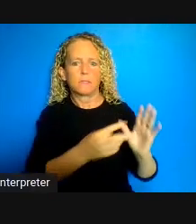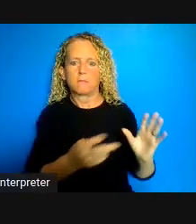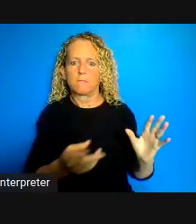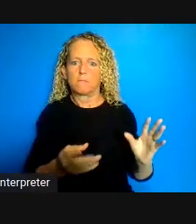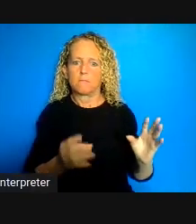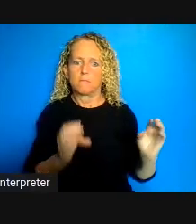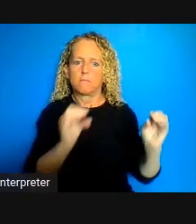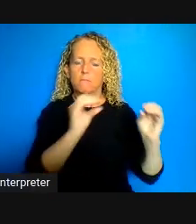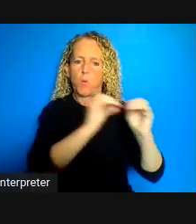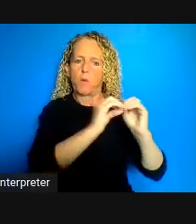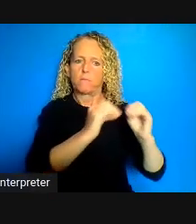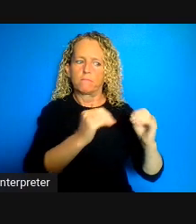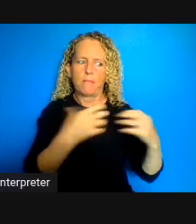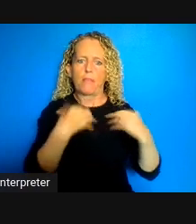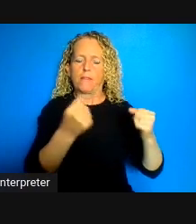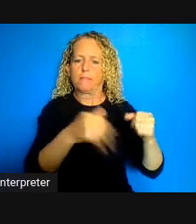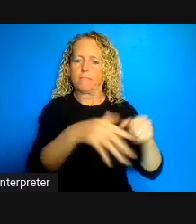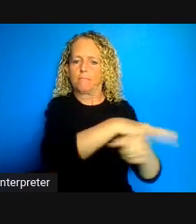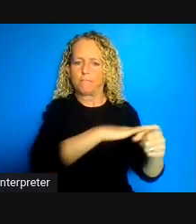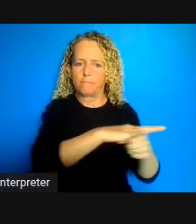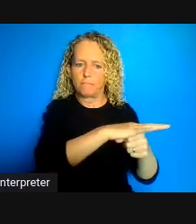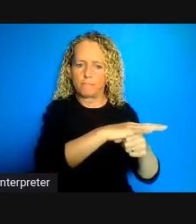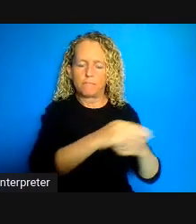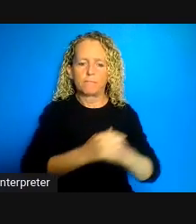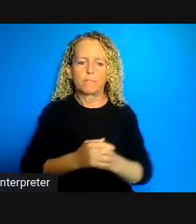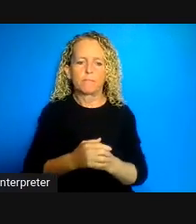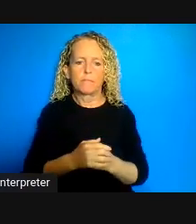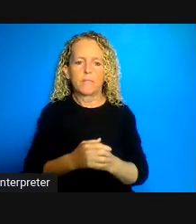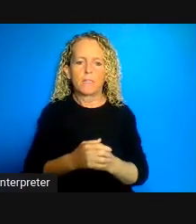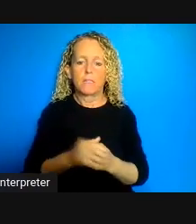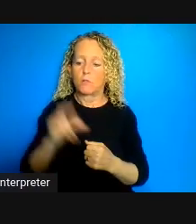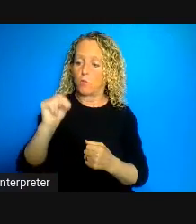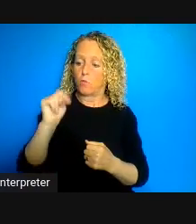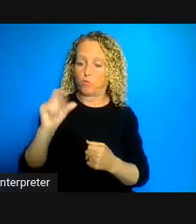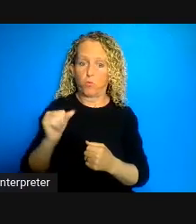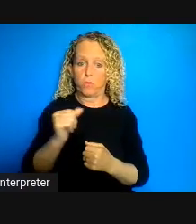Scotia in the provincial prison there is one confirm COVID case and across the